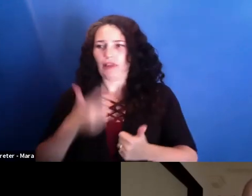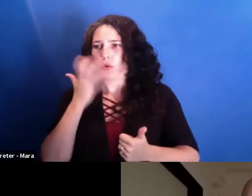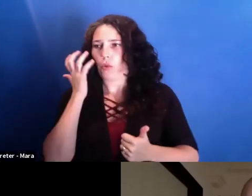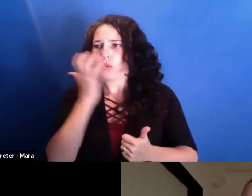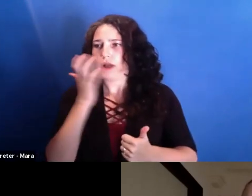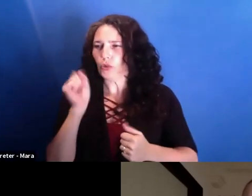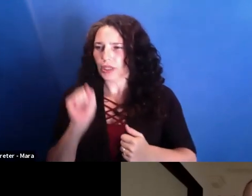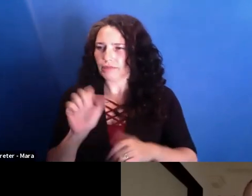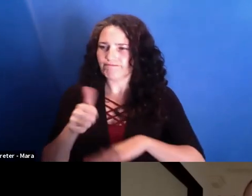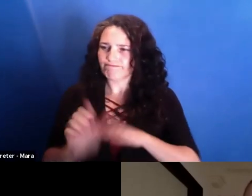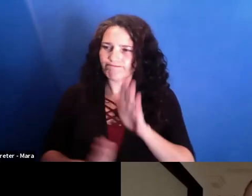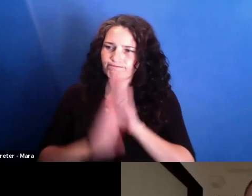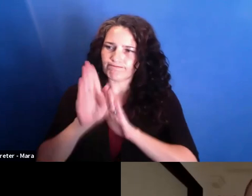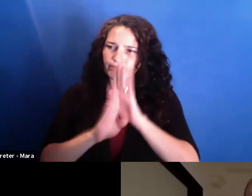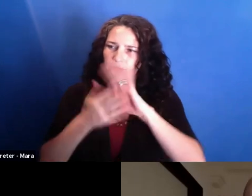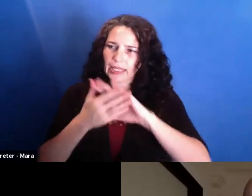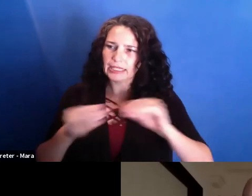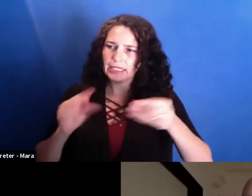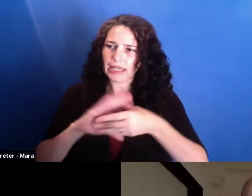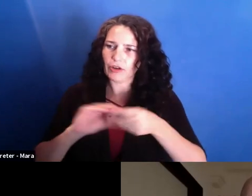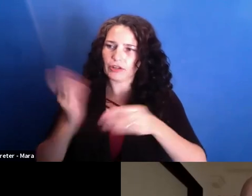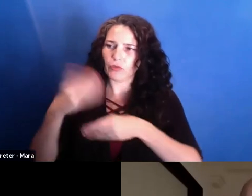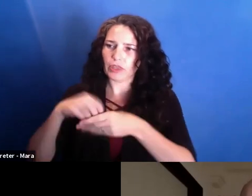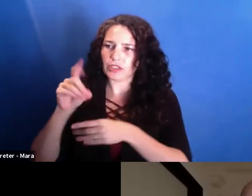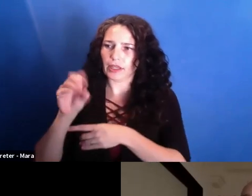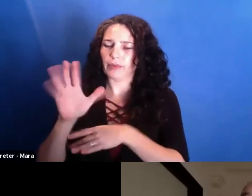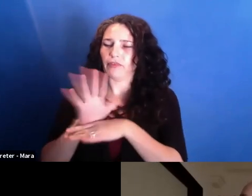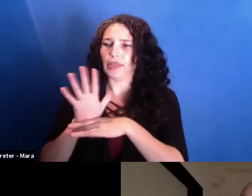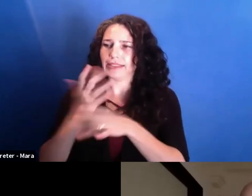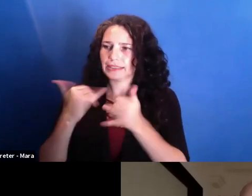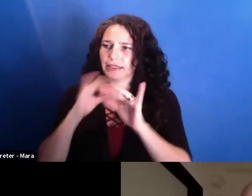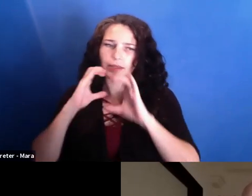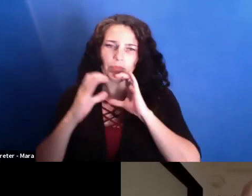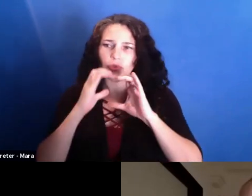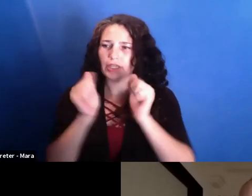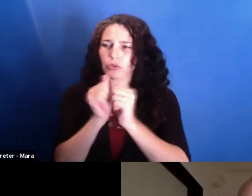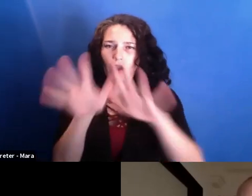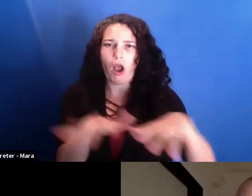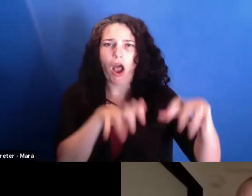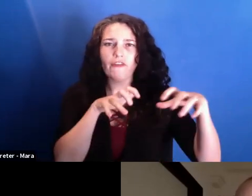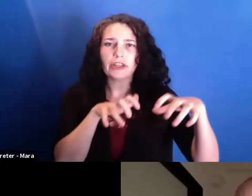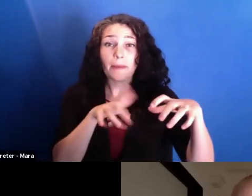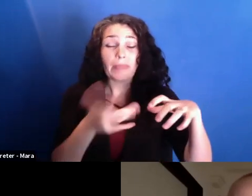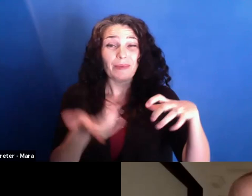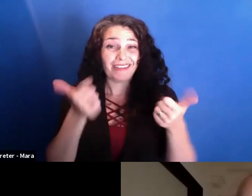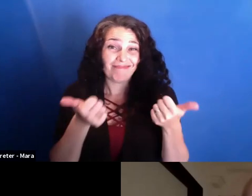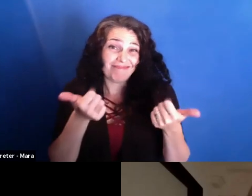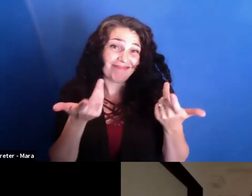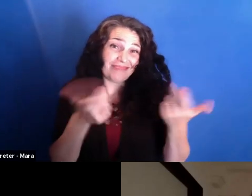is really communicating with the audience, maybe even stronger than a picture film.